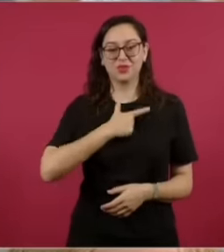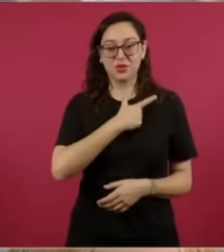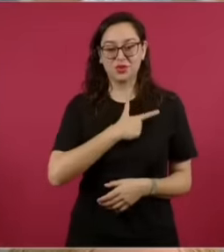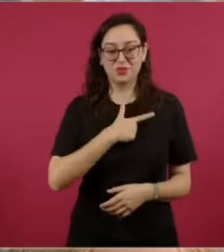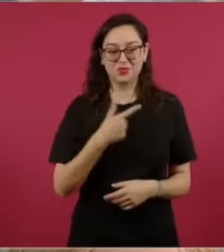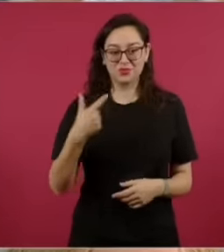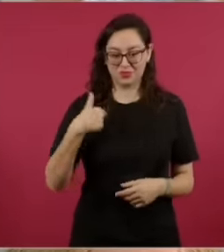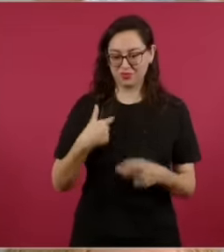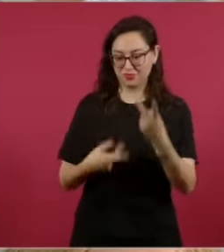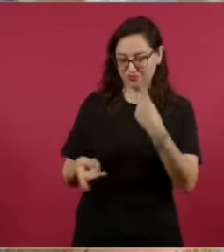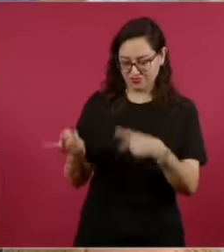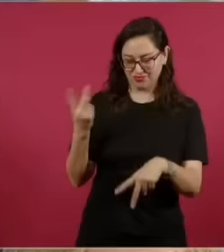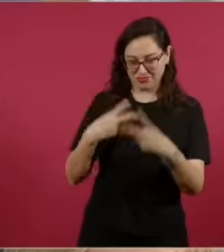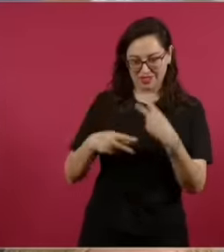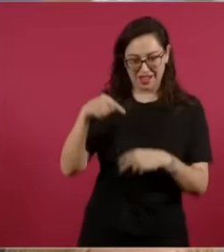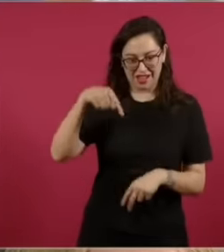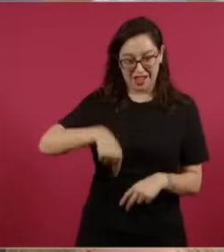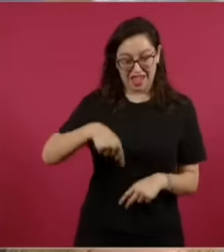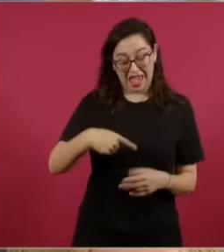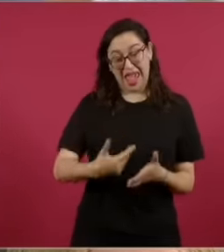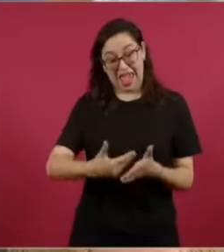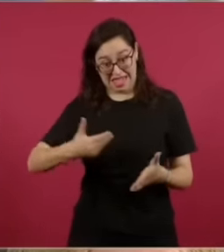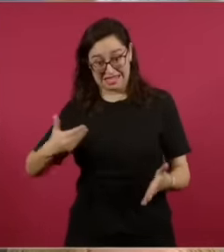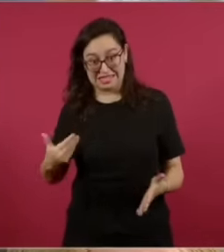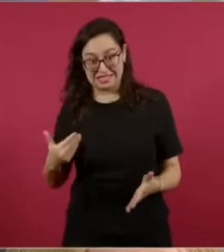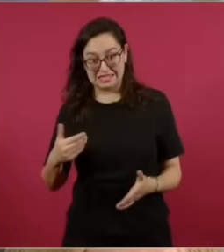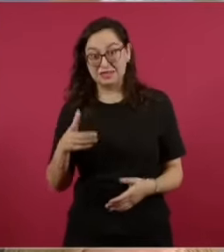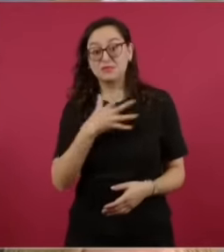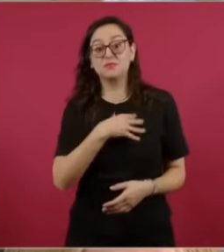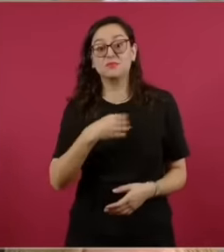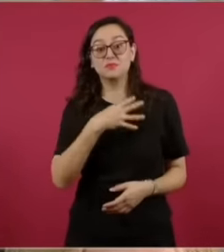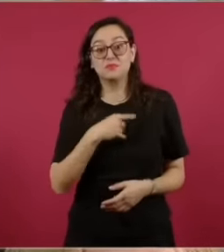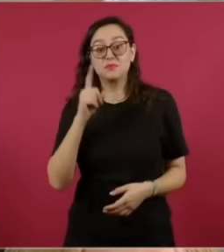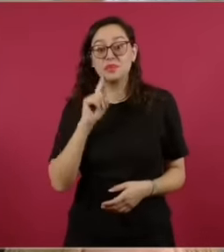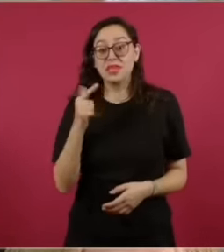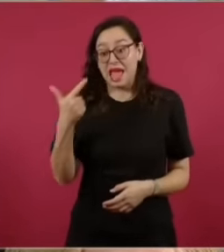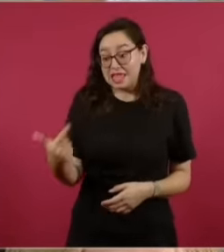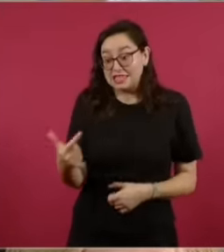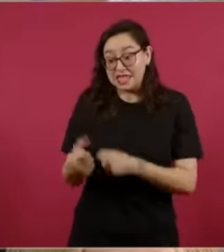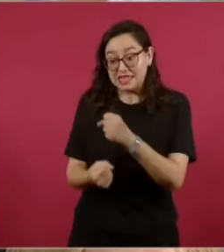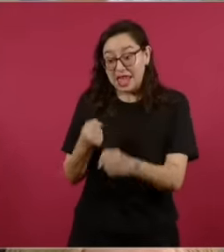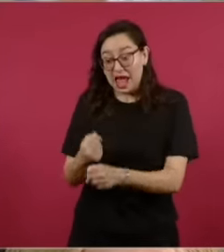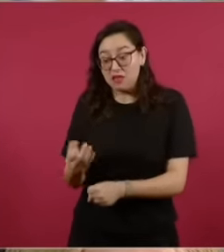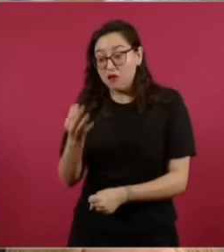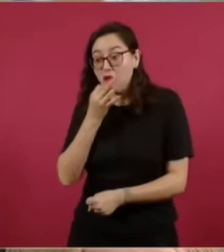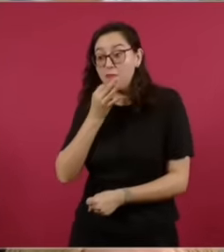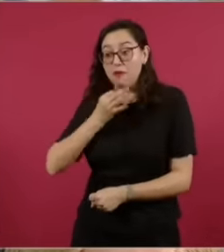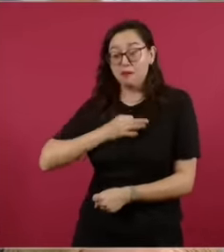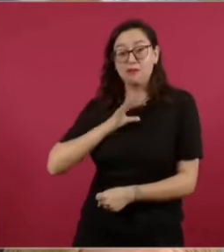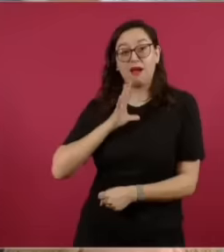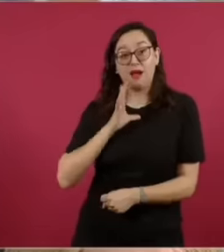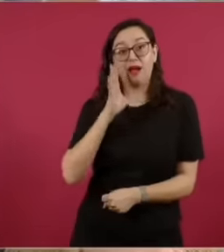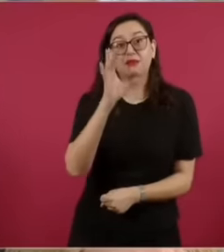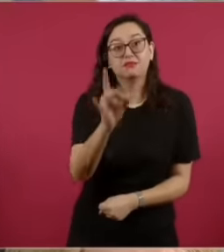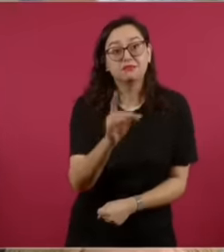7 years old, told me to tell you that you have done a great job as president. Good luck, I also